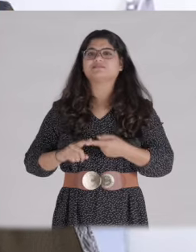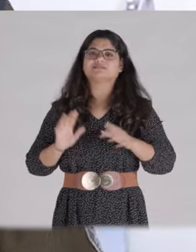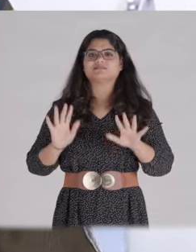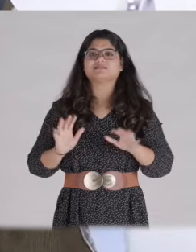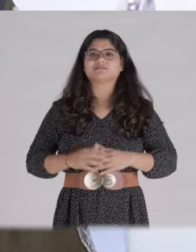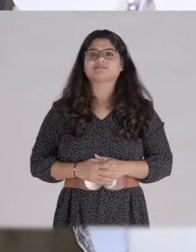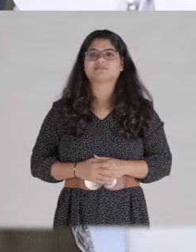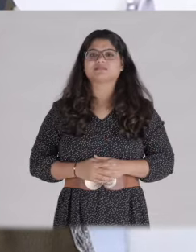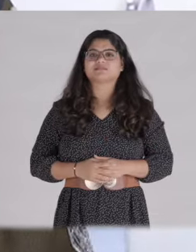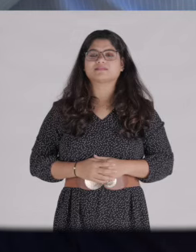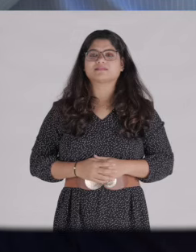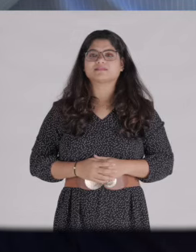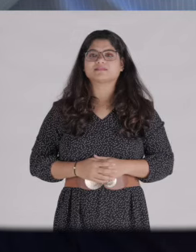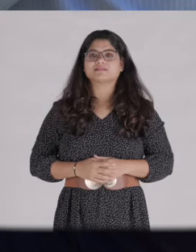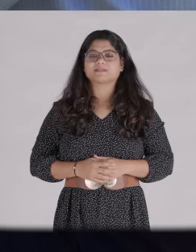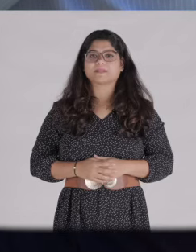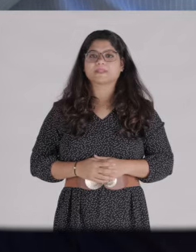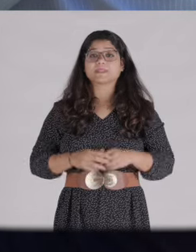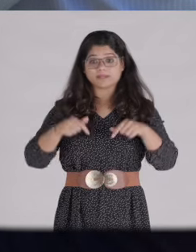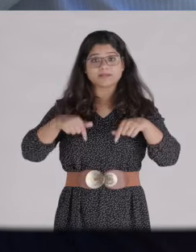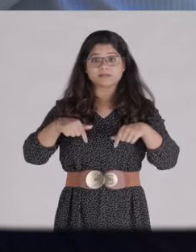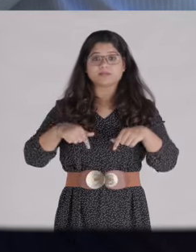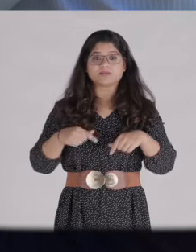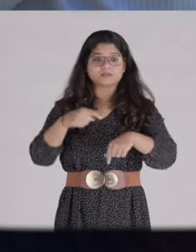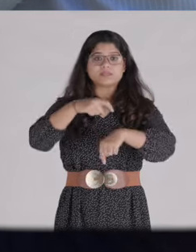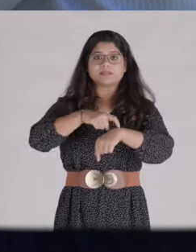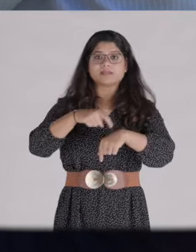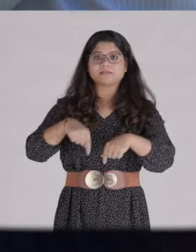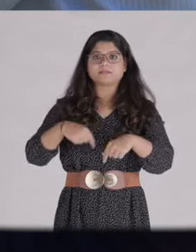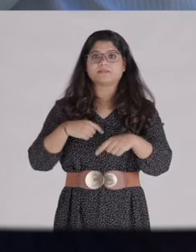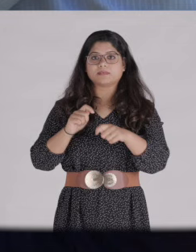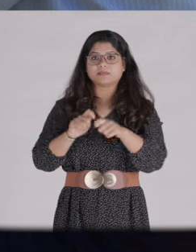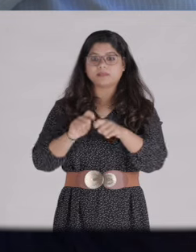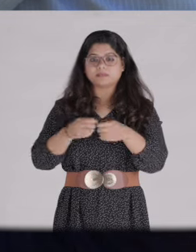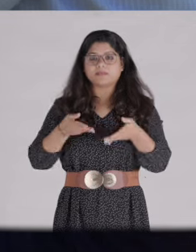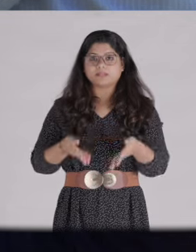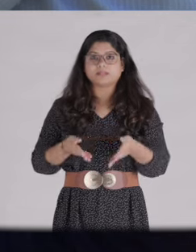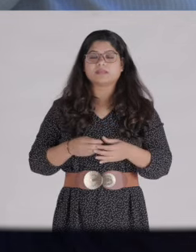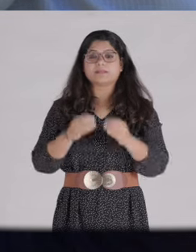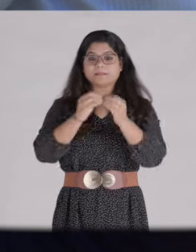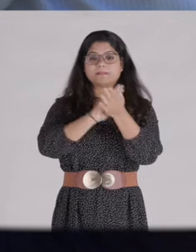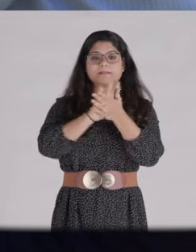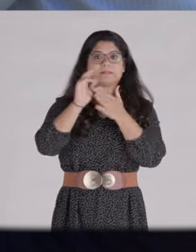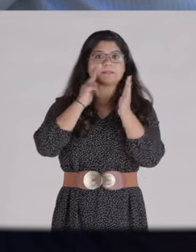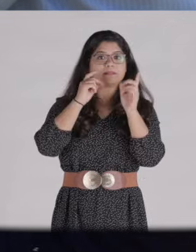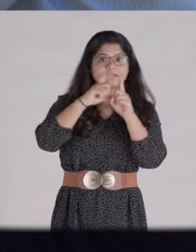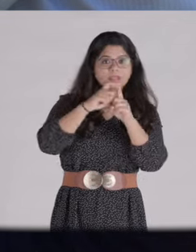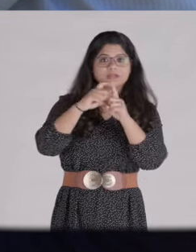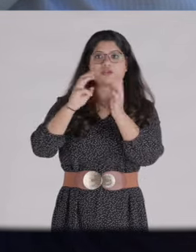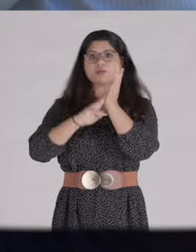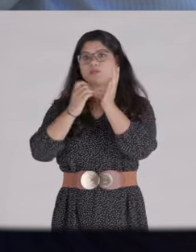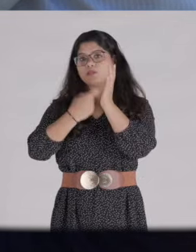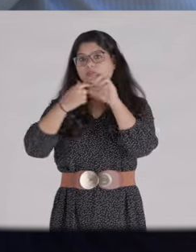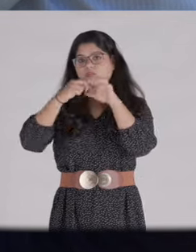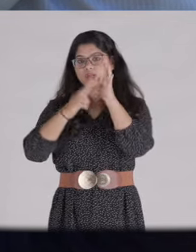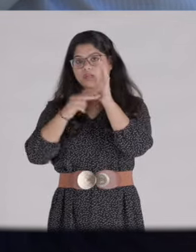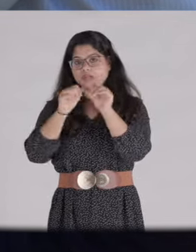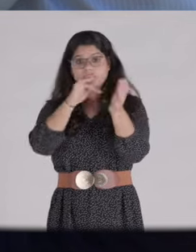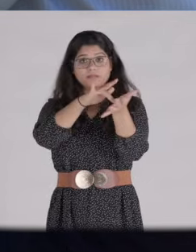and more so in the surrounding areas of Bhind and Morena, where I am currently stationed.